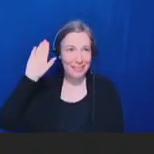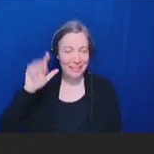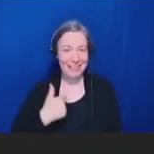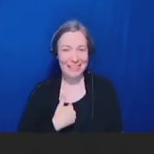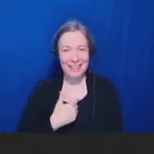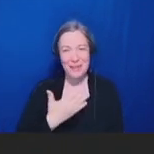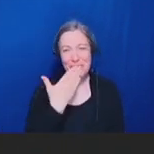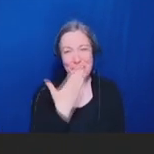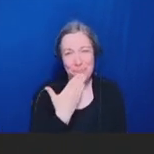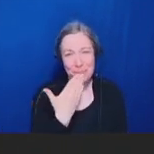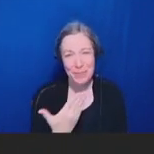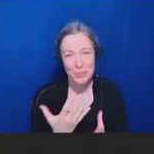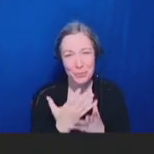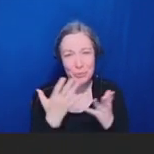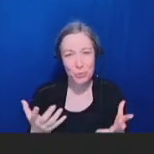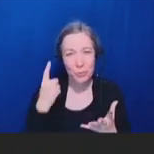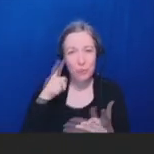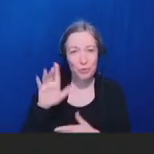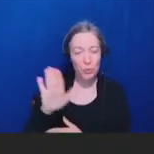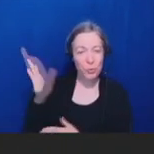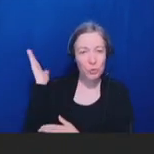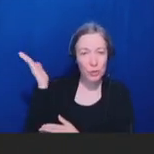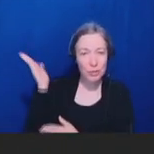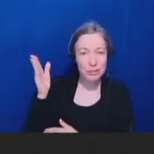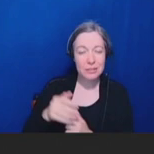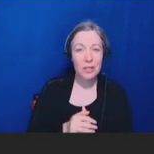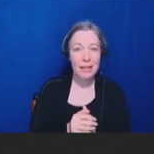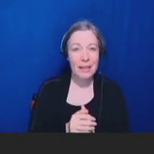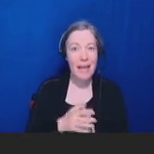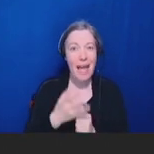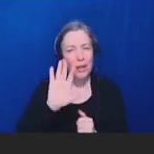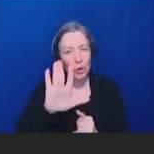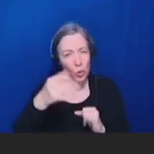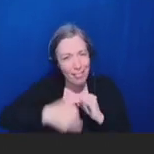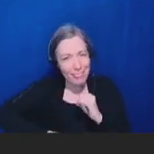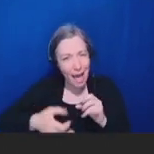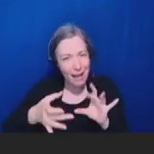very much for the presentation and following on your last comment. As with the introduction